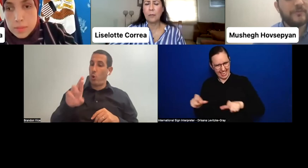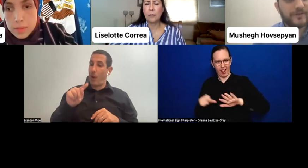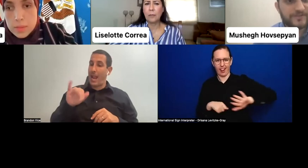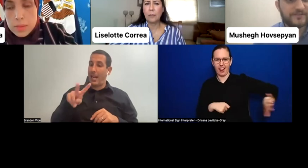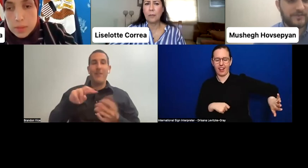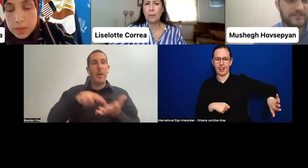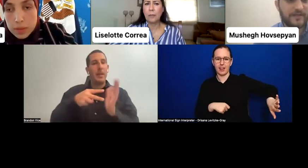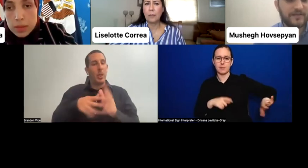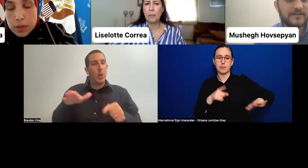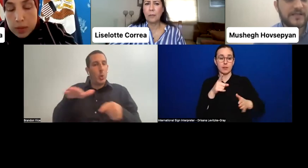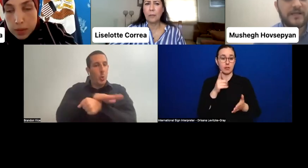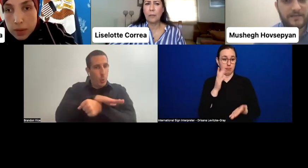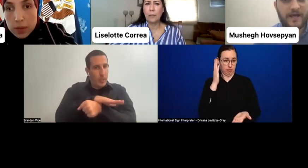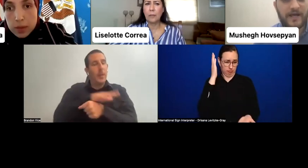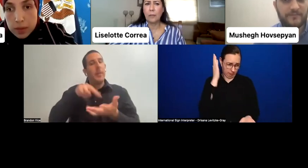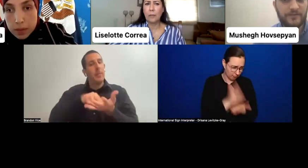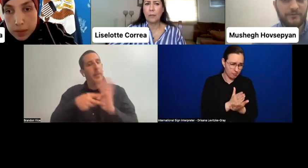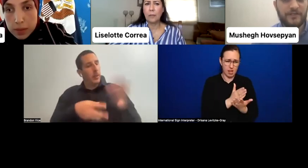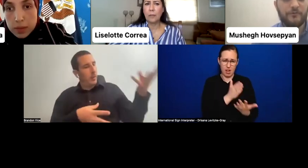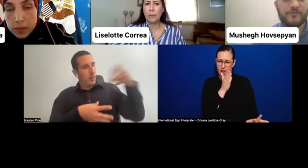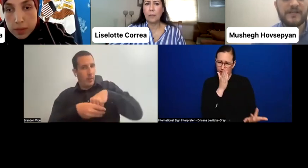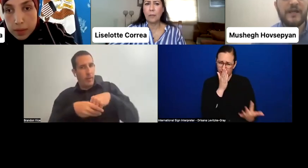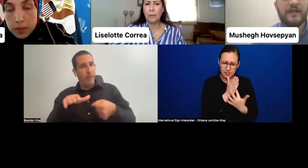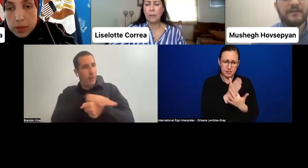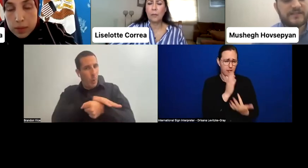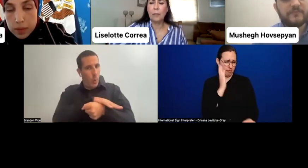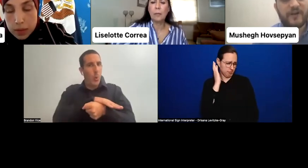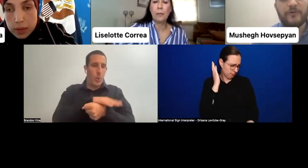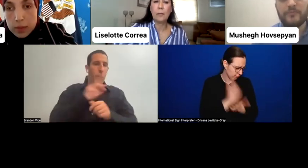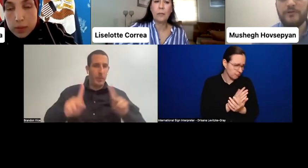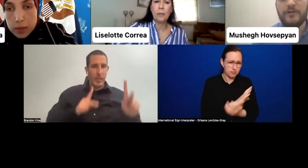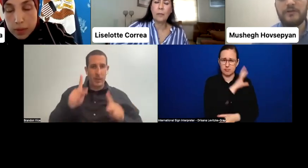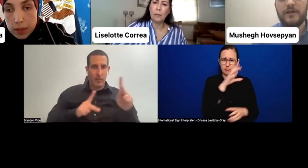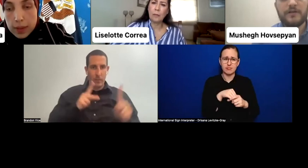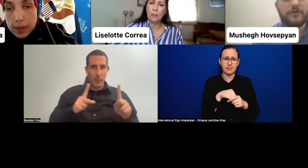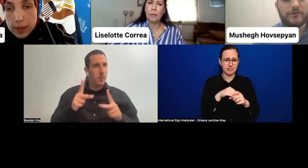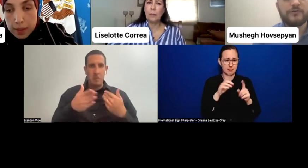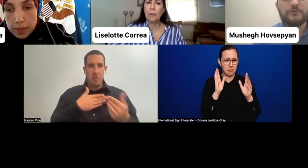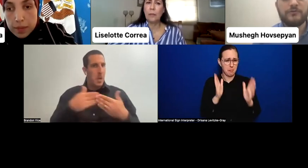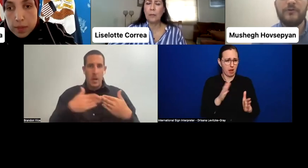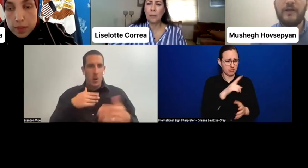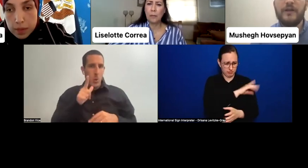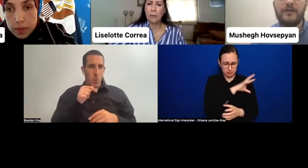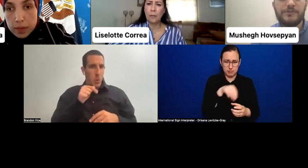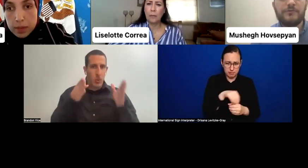persons with disabilities and other minority groups. And it's very important also to ensure